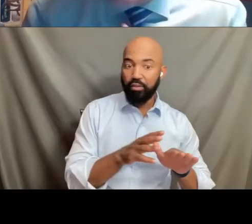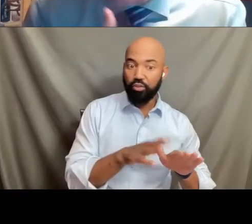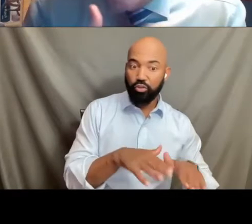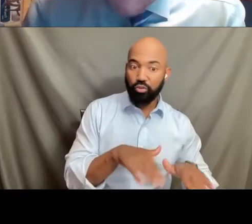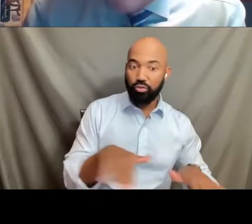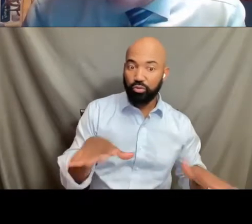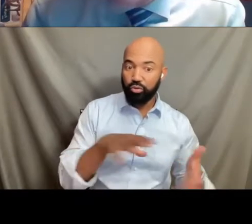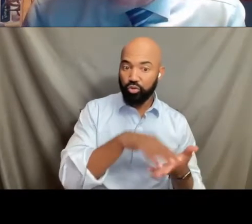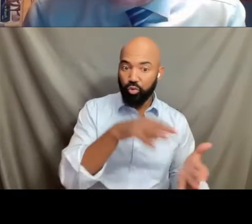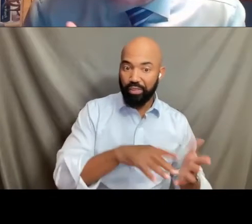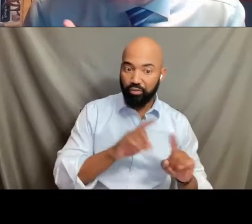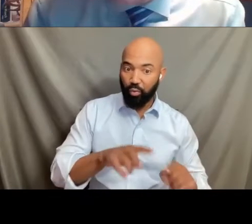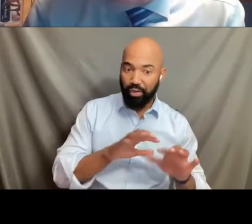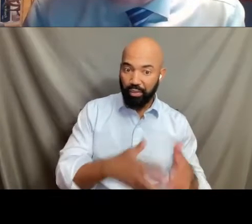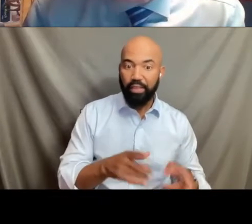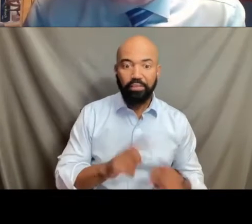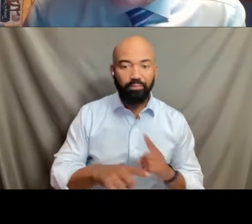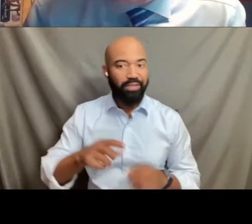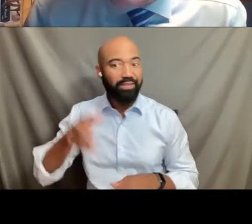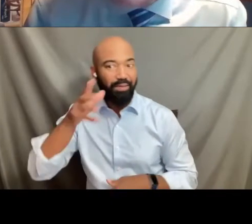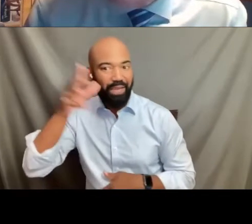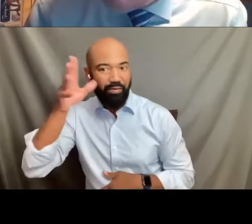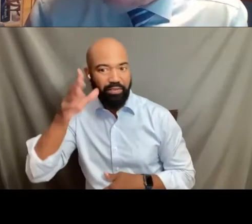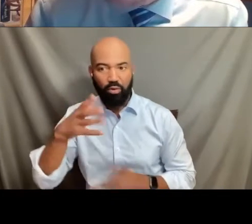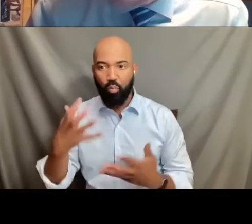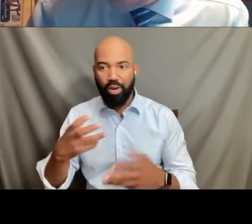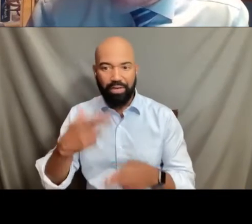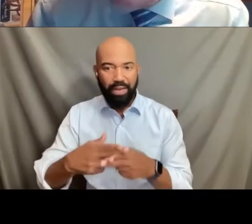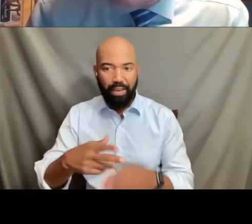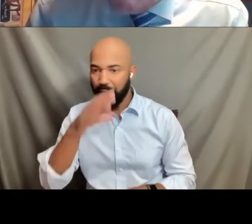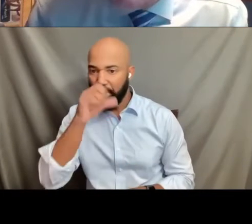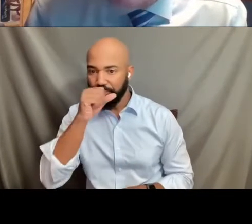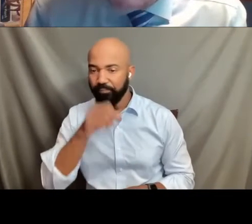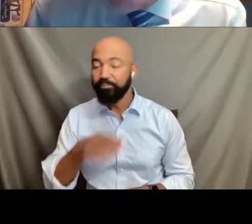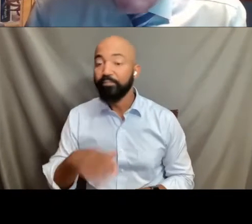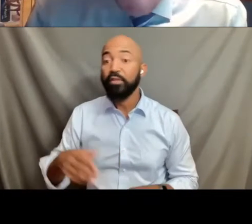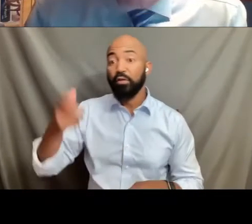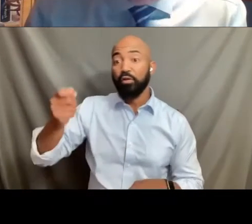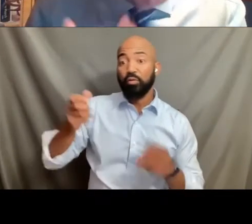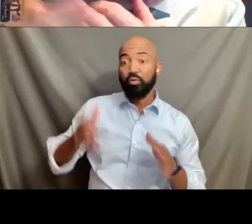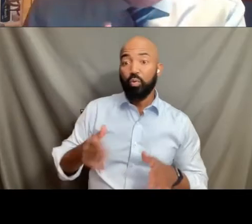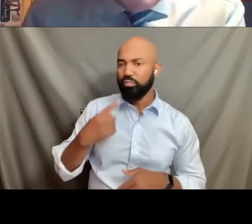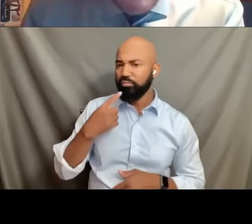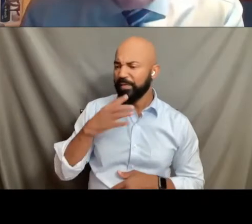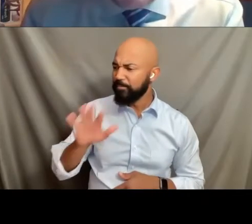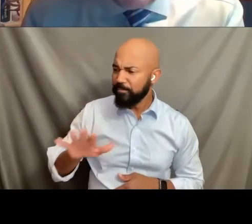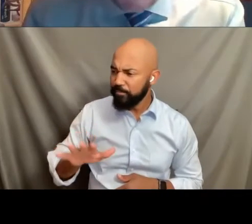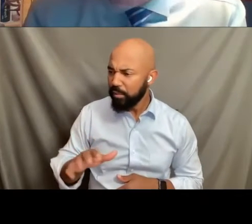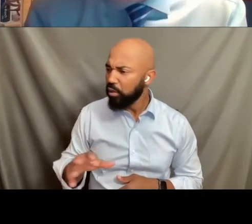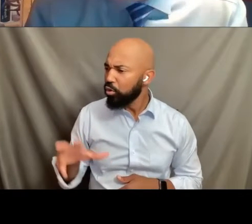And in the end, the state court judge said, I'm not gonna release your names publicly, but opposing counsel,